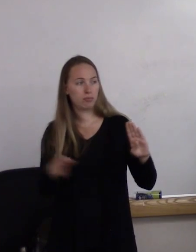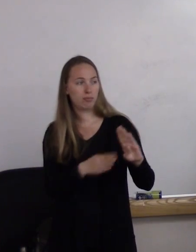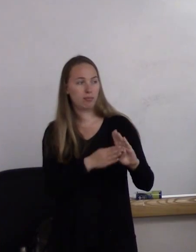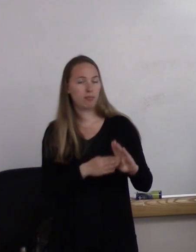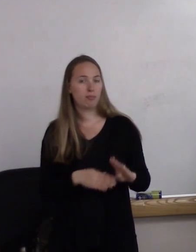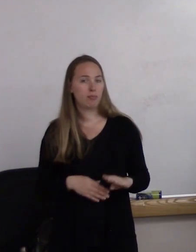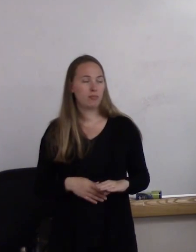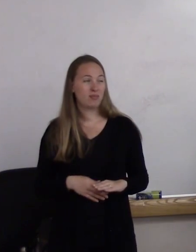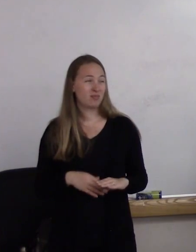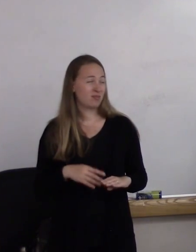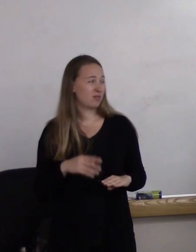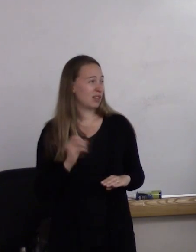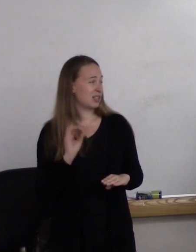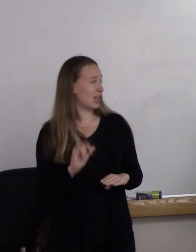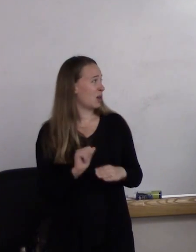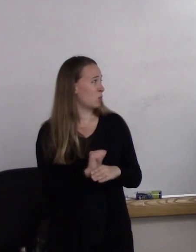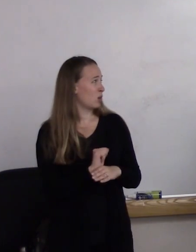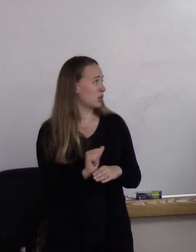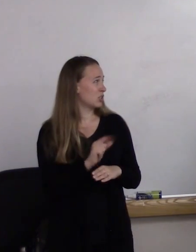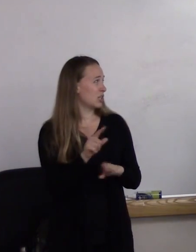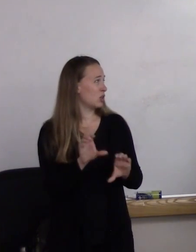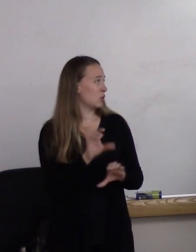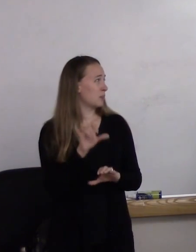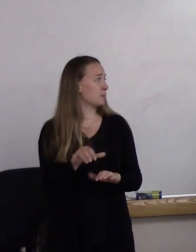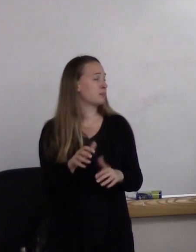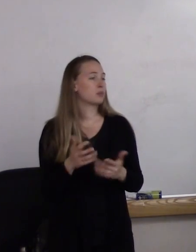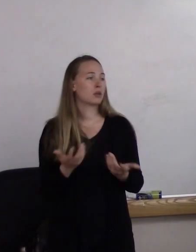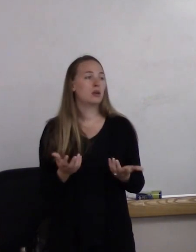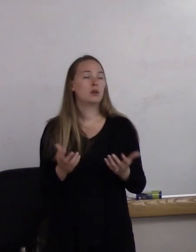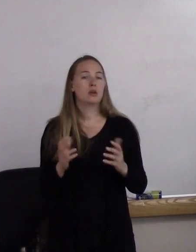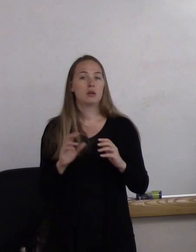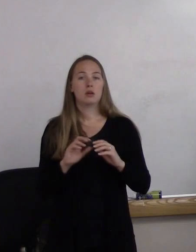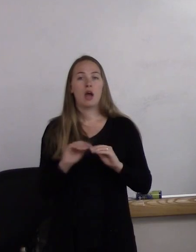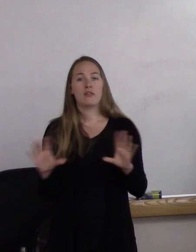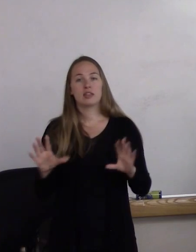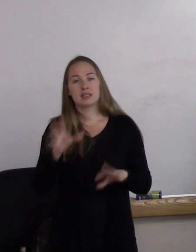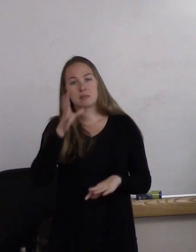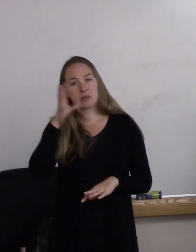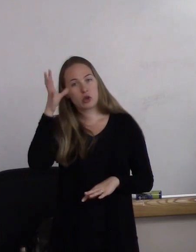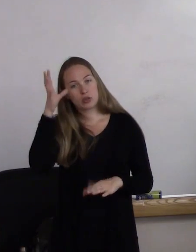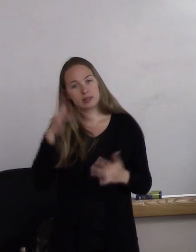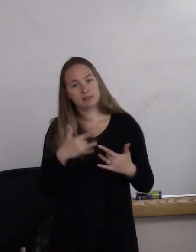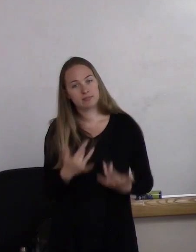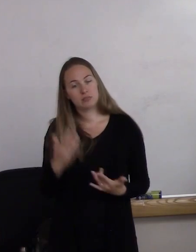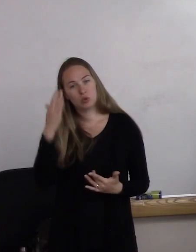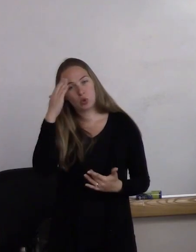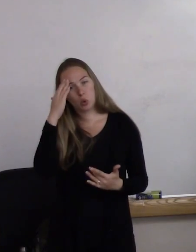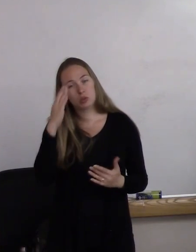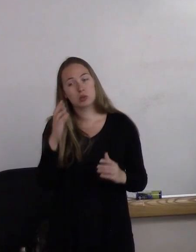Is that a practice at all? They--Obviously, parents like to know, so they do those types of investigations.